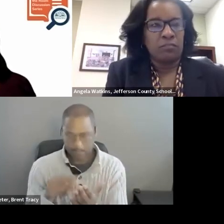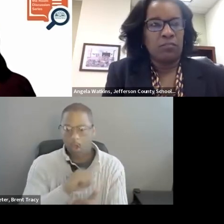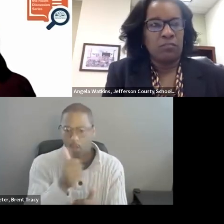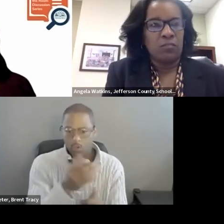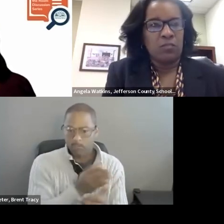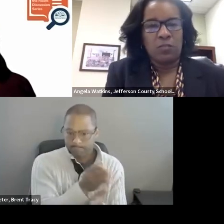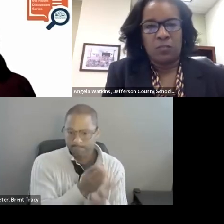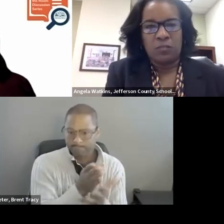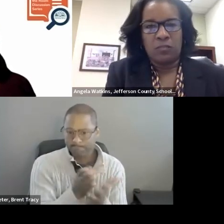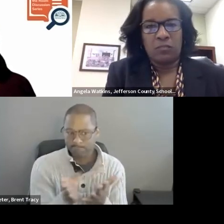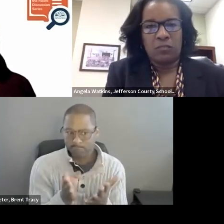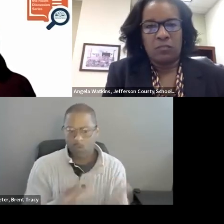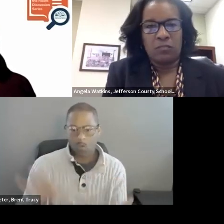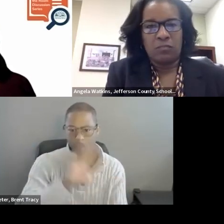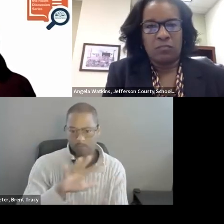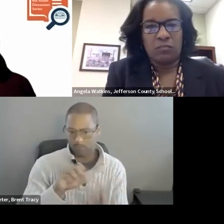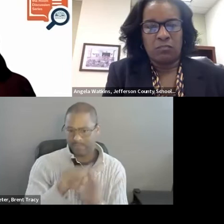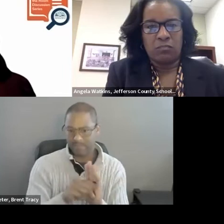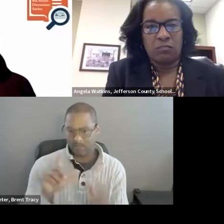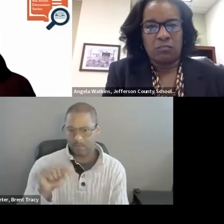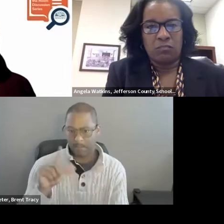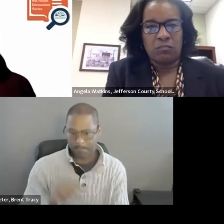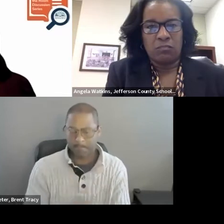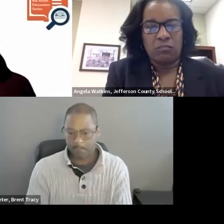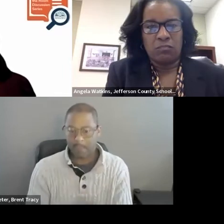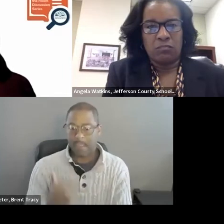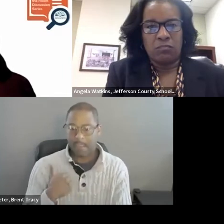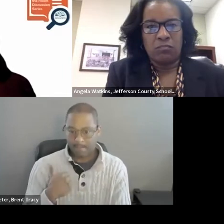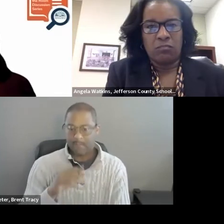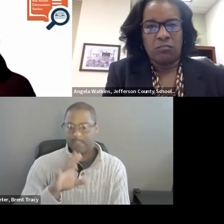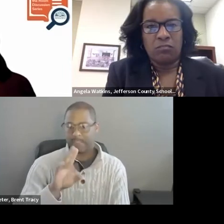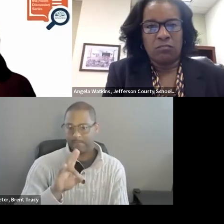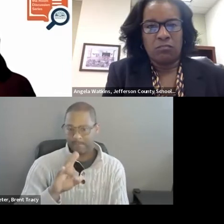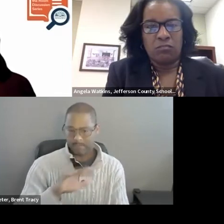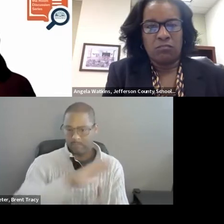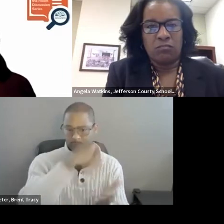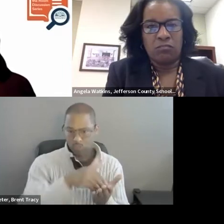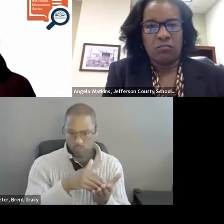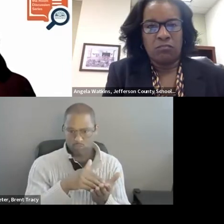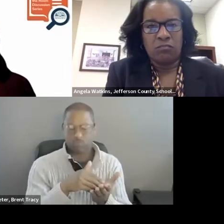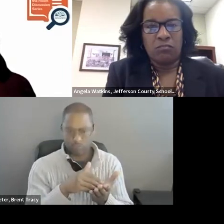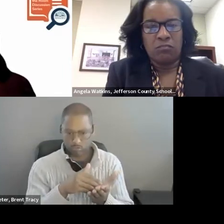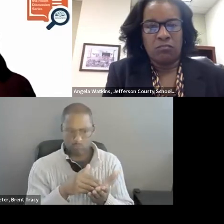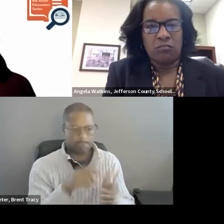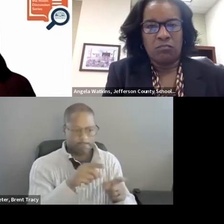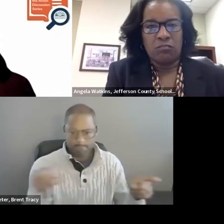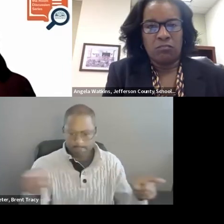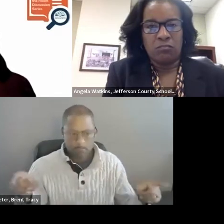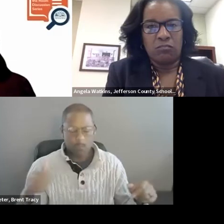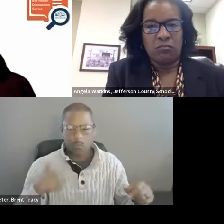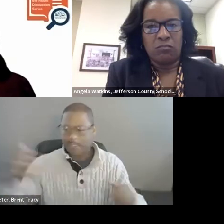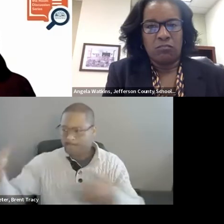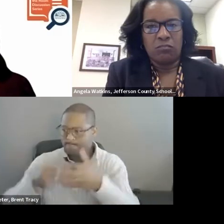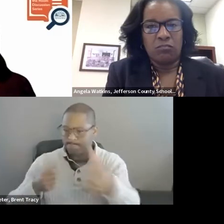Through the help of our 7 Comprehensive Center, we brought in various individuals who were